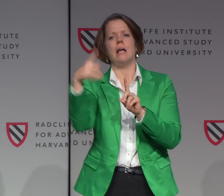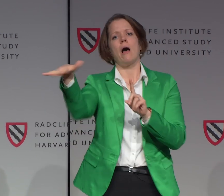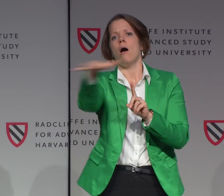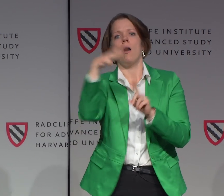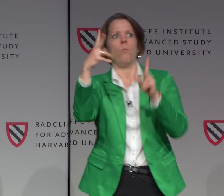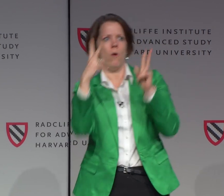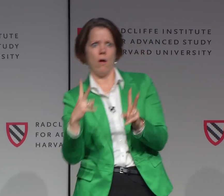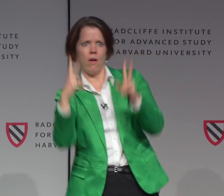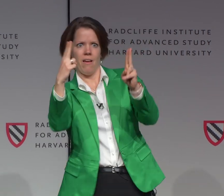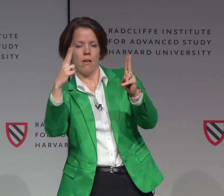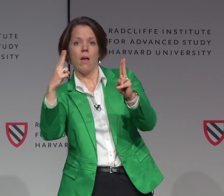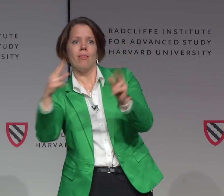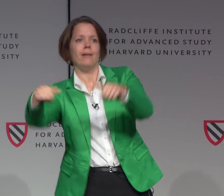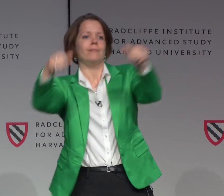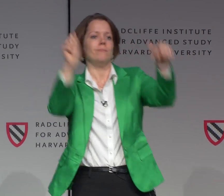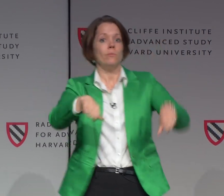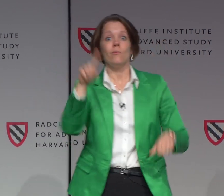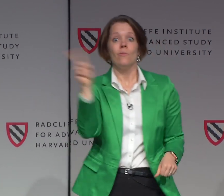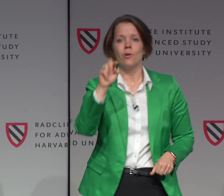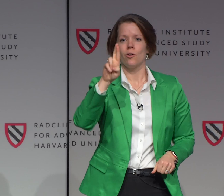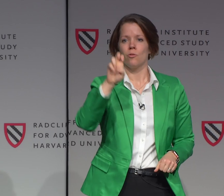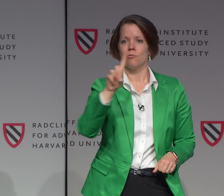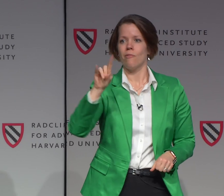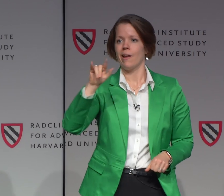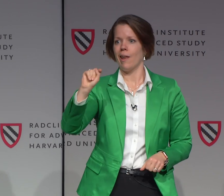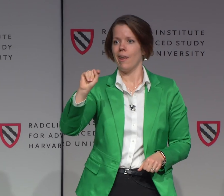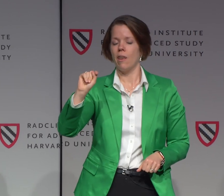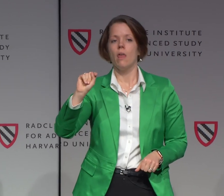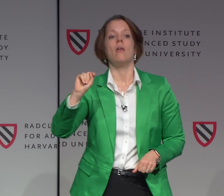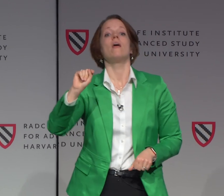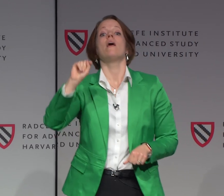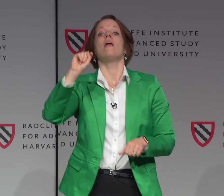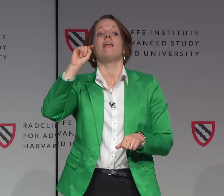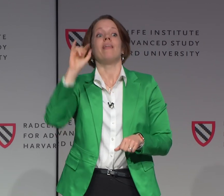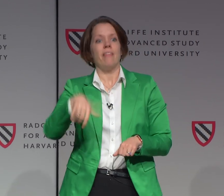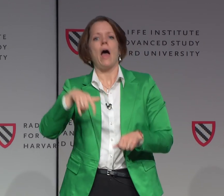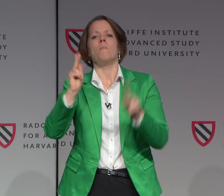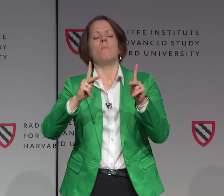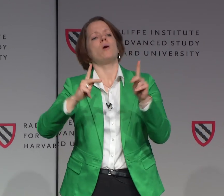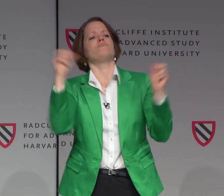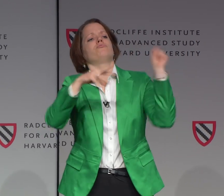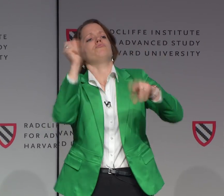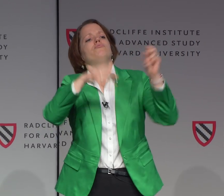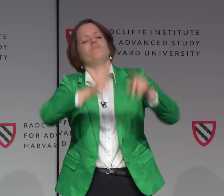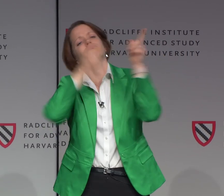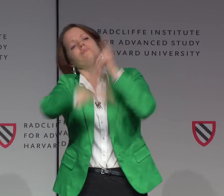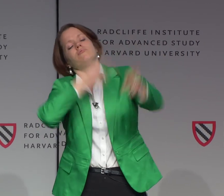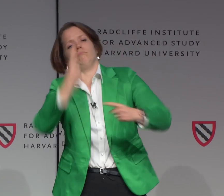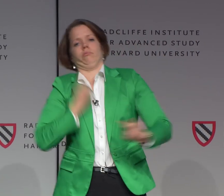And that was very public. And it was edited where someone grabbed a clip and put it online, on reddit, and people were then